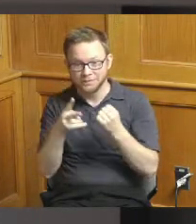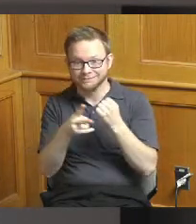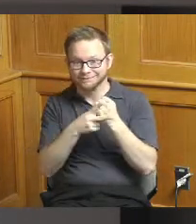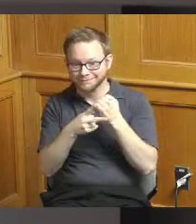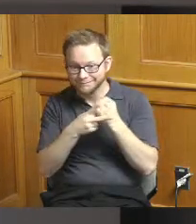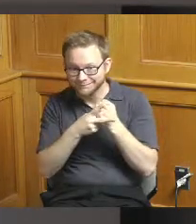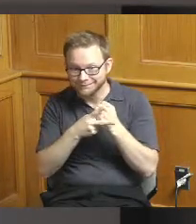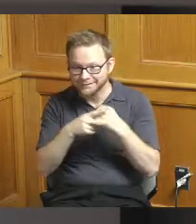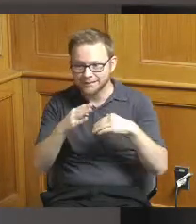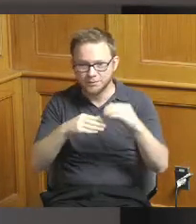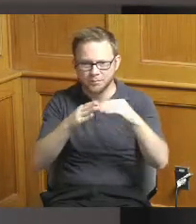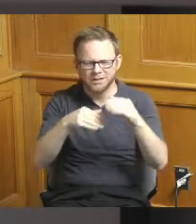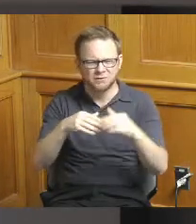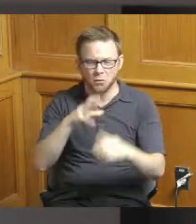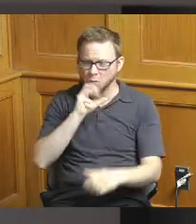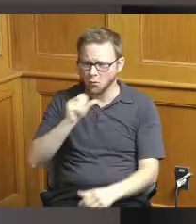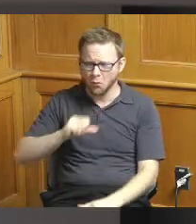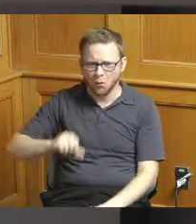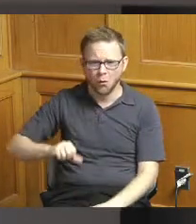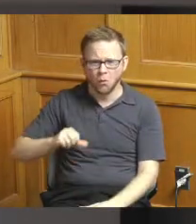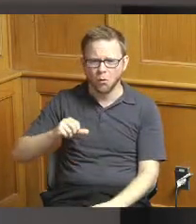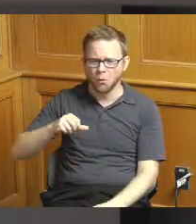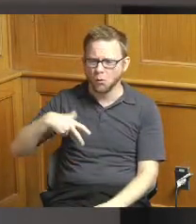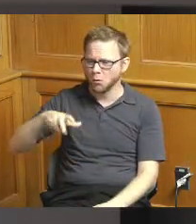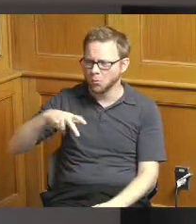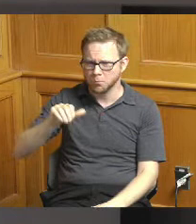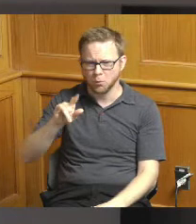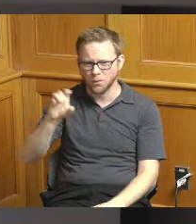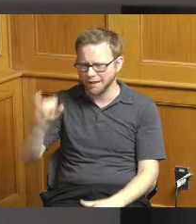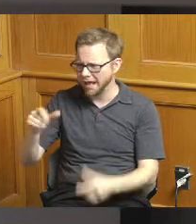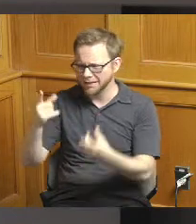an old bowling alley but they've found a brewery that's able to make it work and and by making it